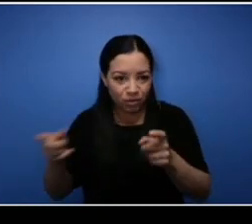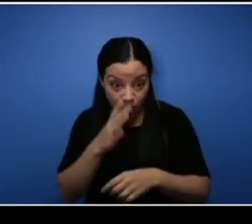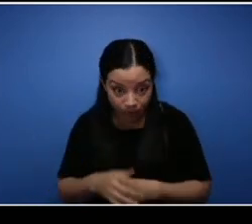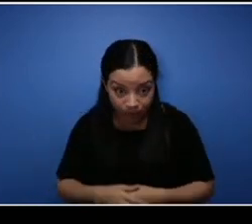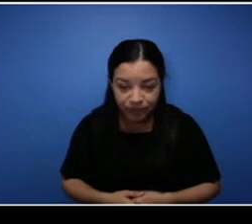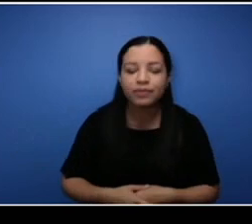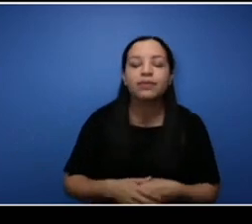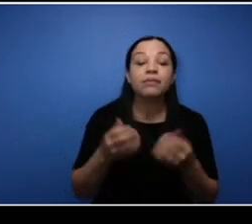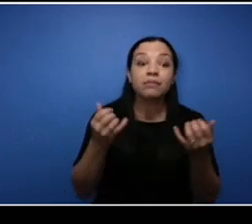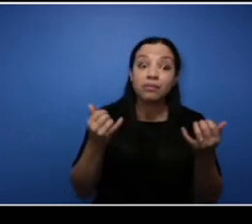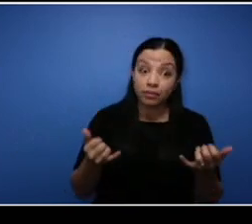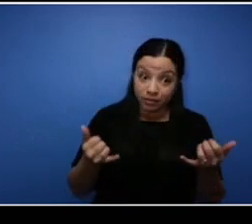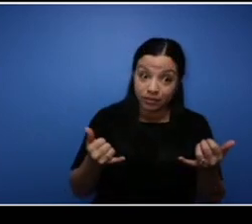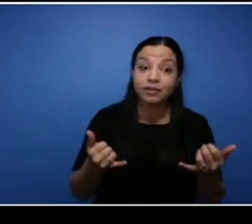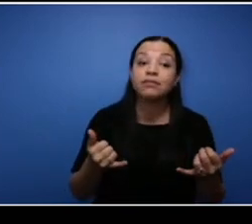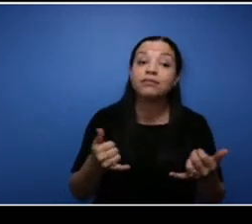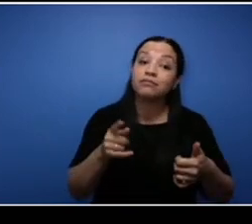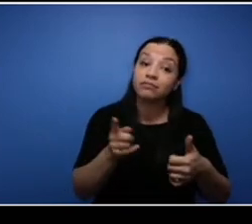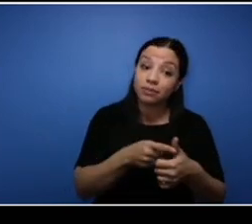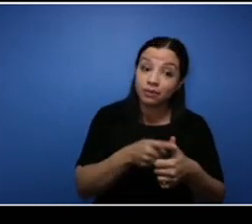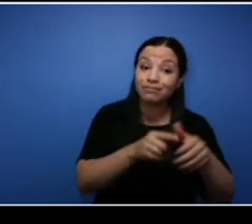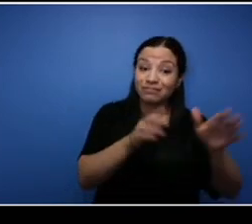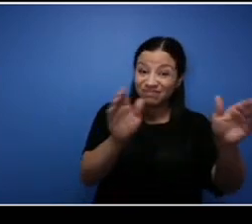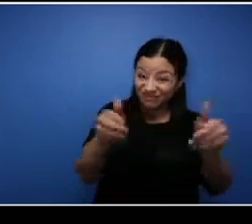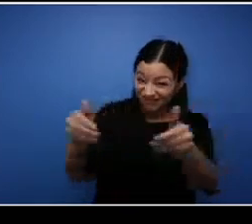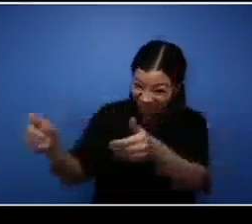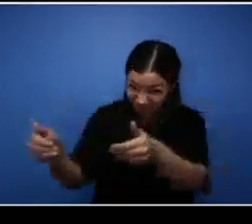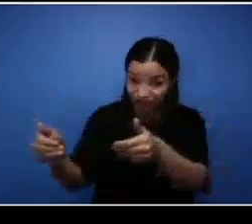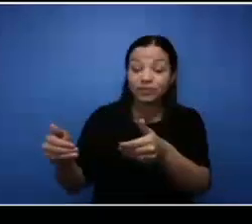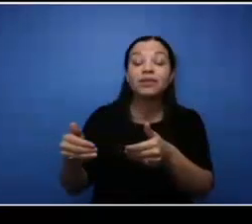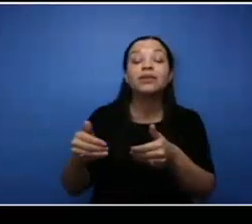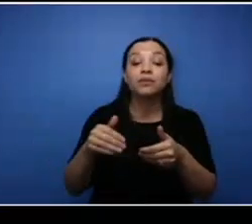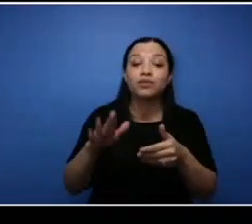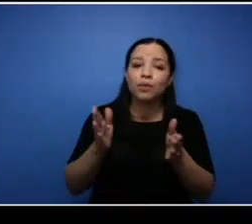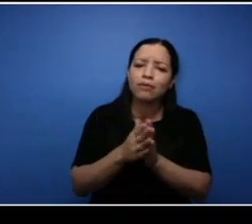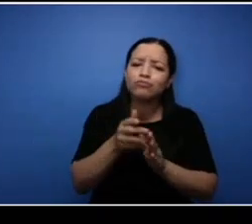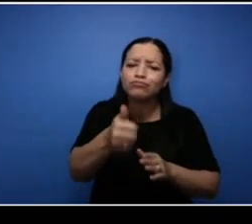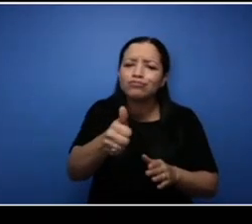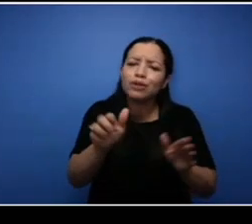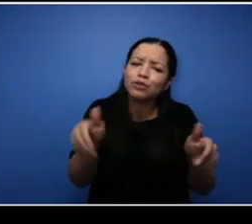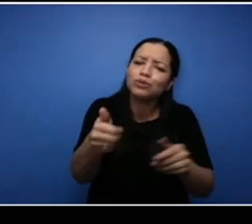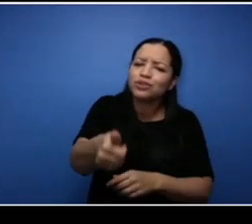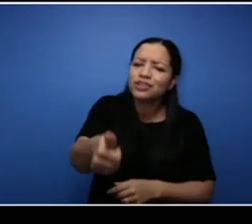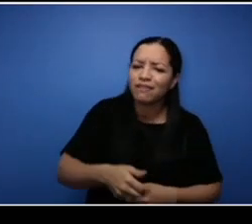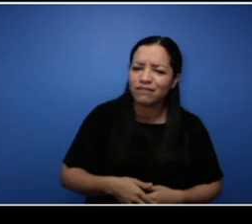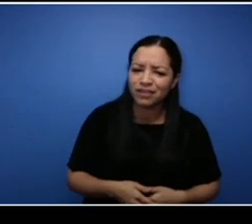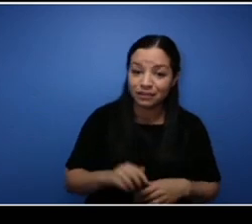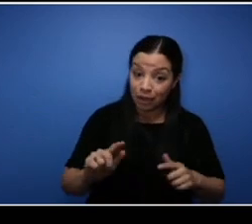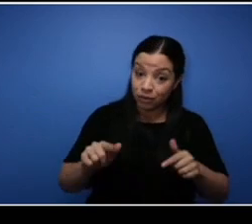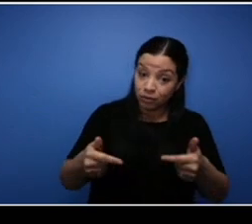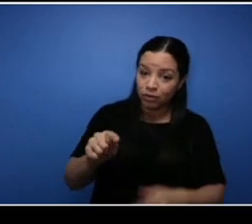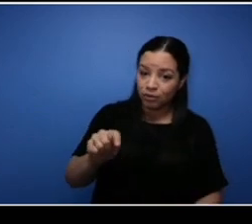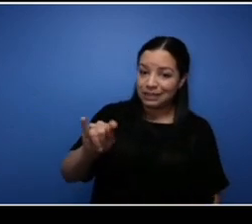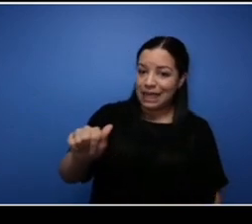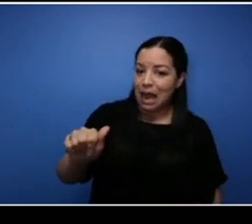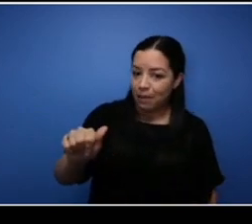a little bit about themselves. I will start with Tia.